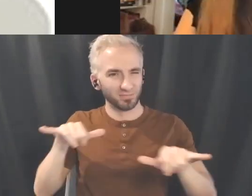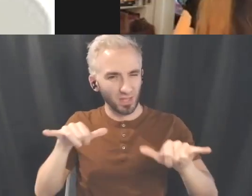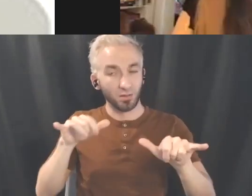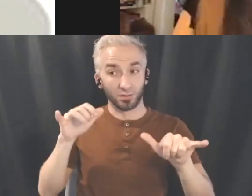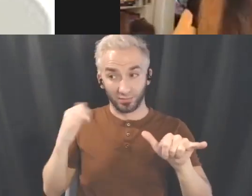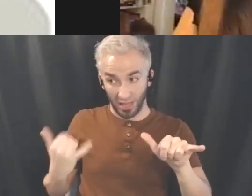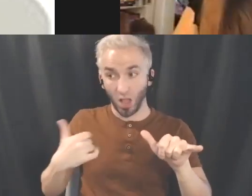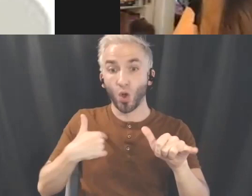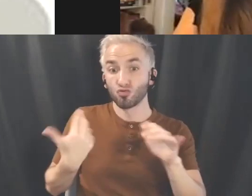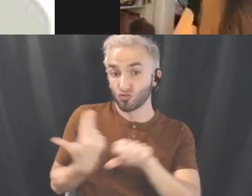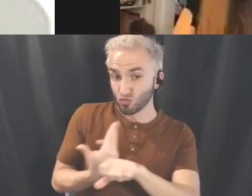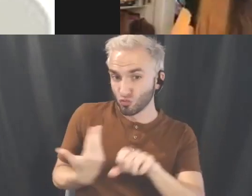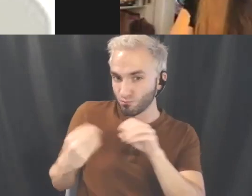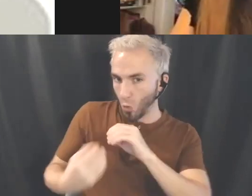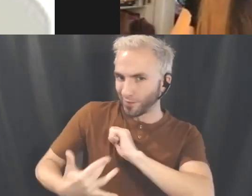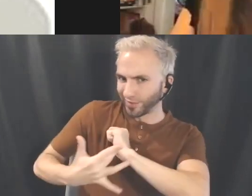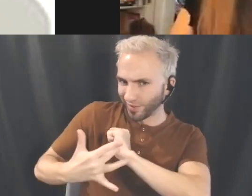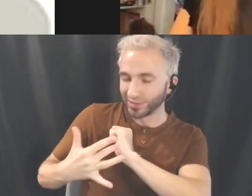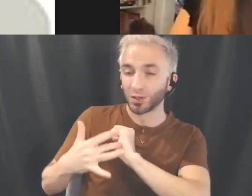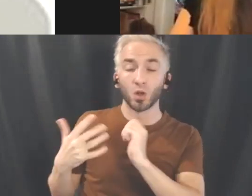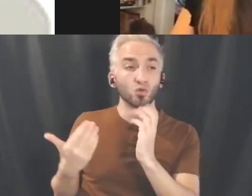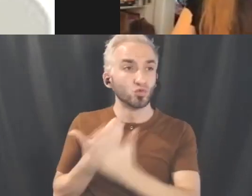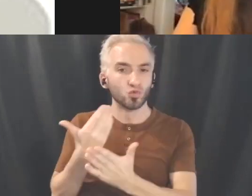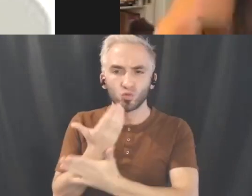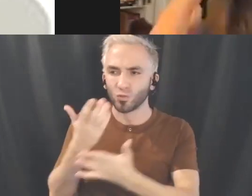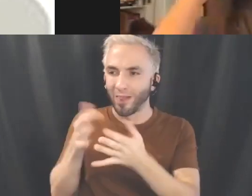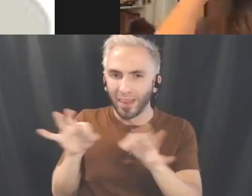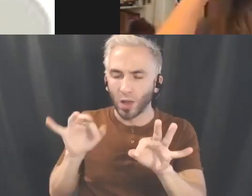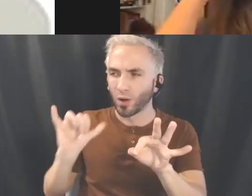finding new vocabulary for the way that we're making theater